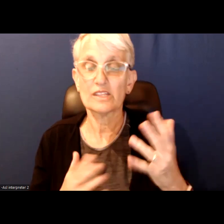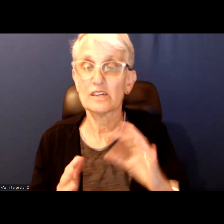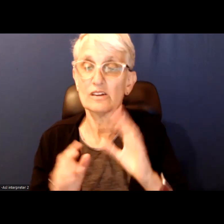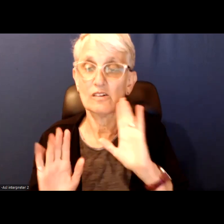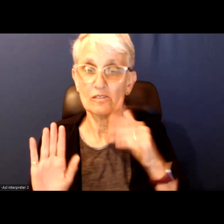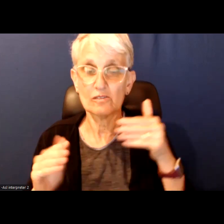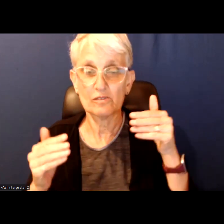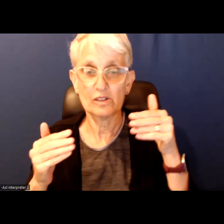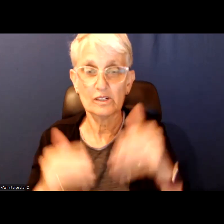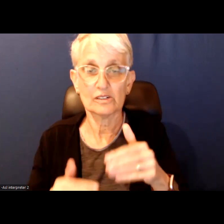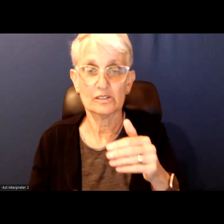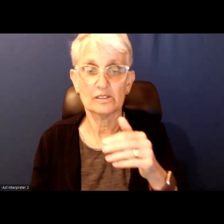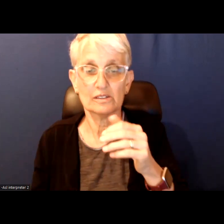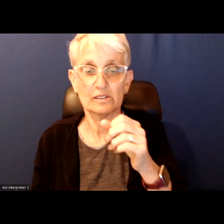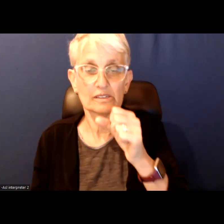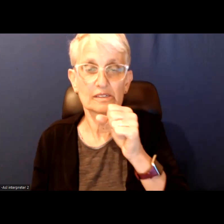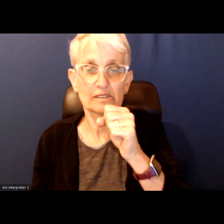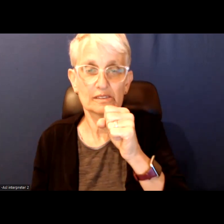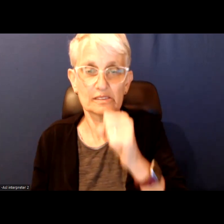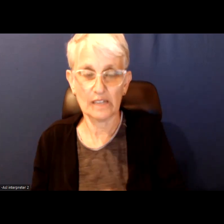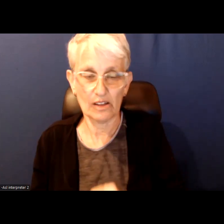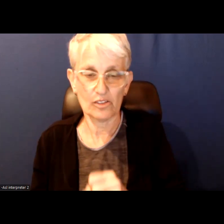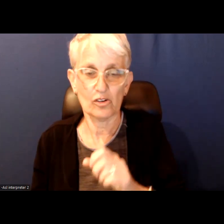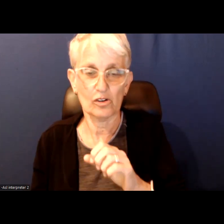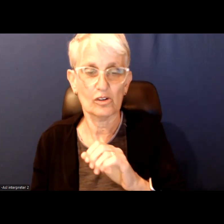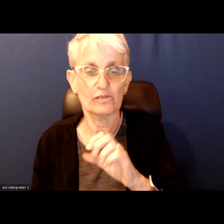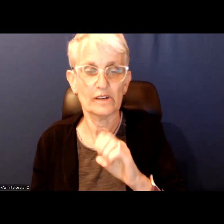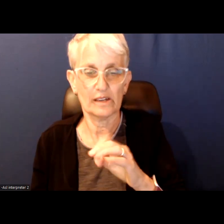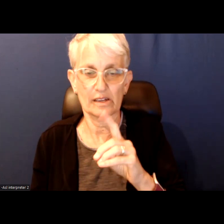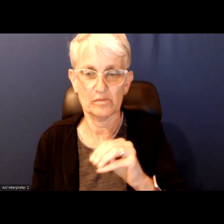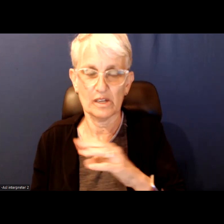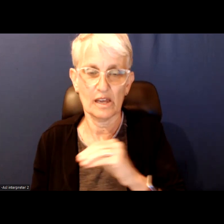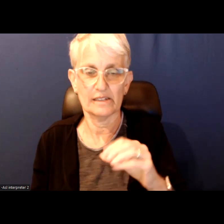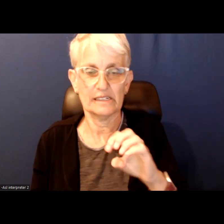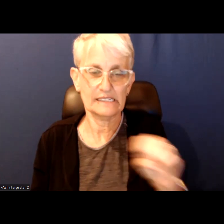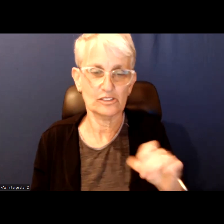south of England and east of G Street and west of Leslie.